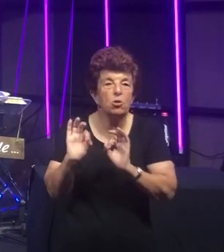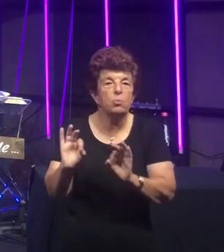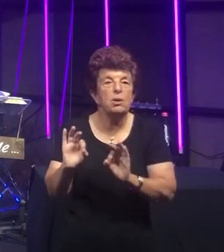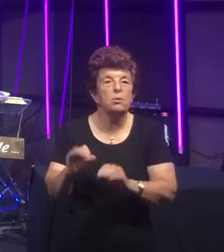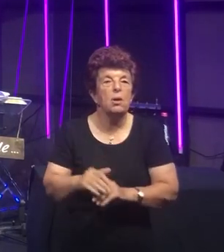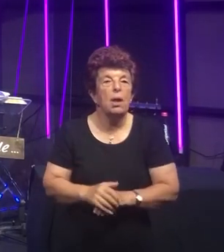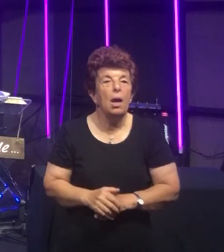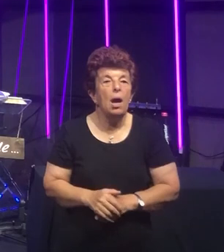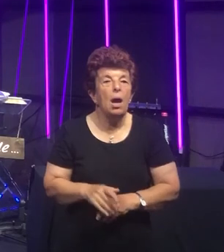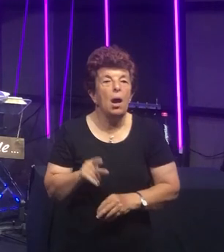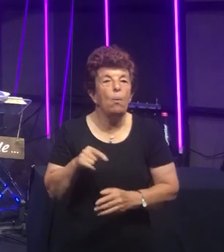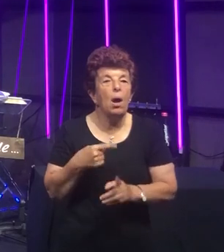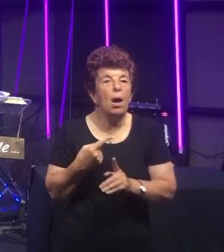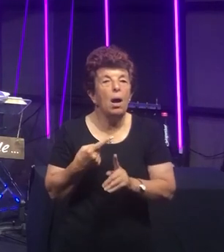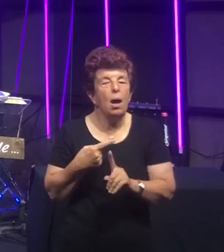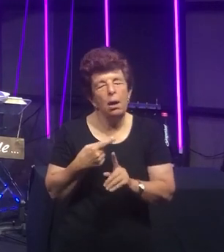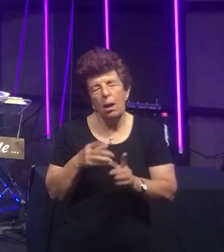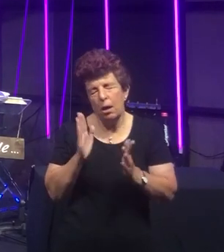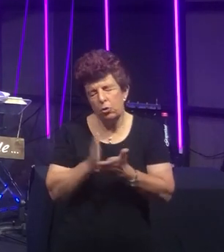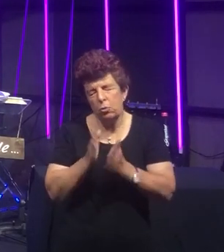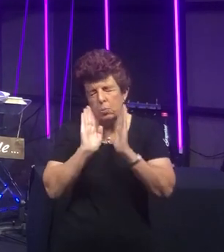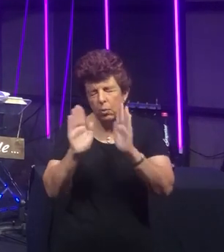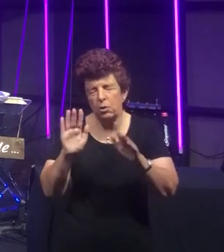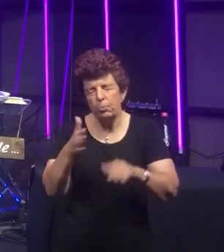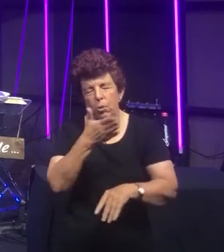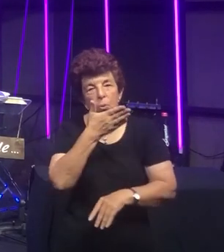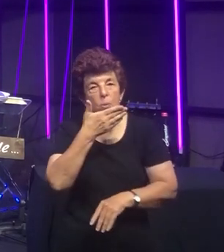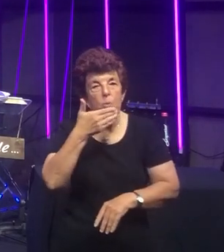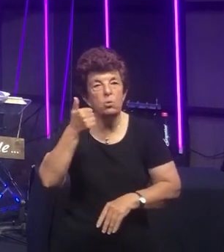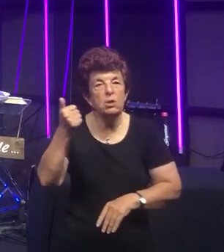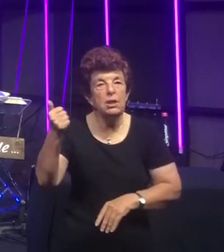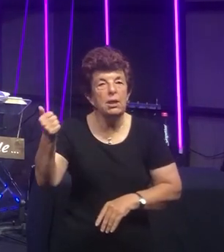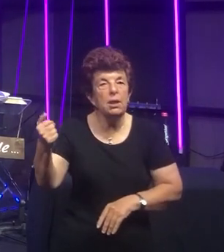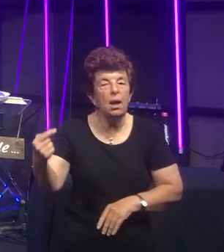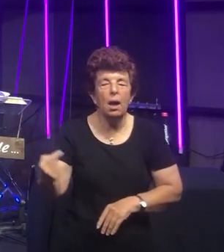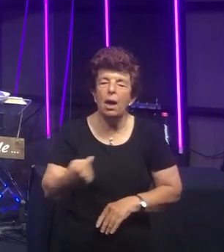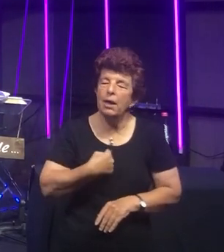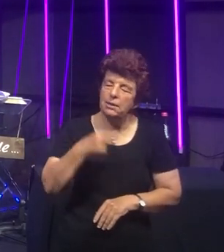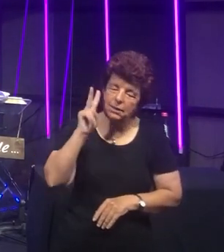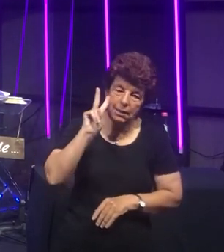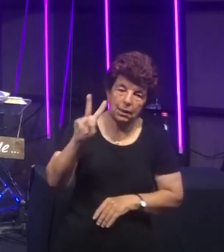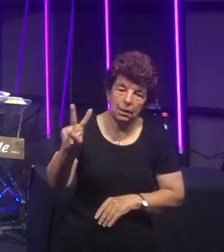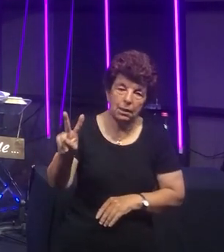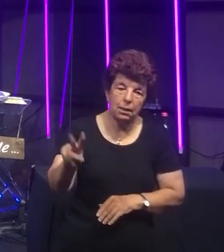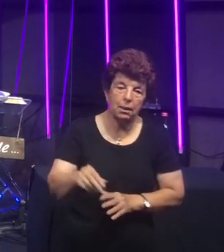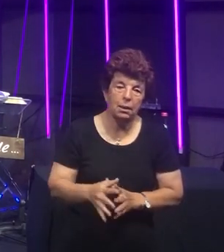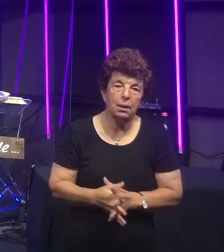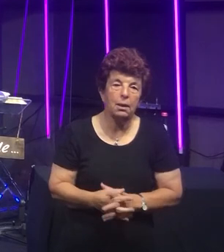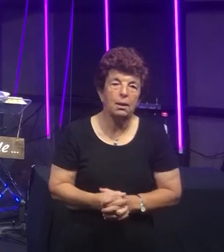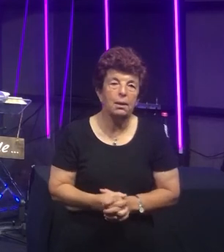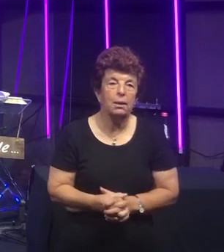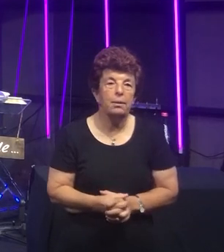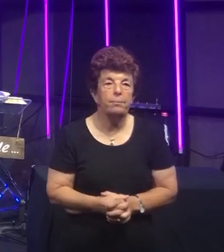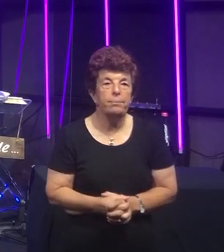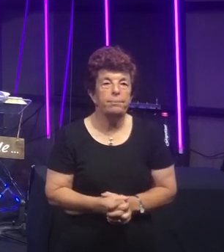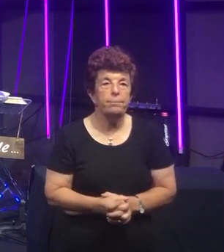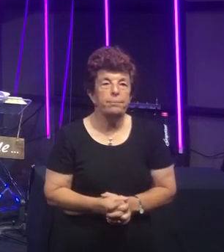A wondrous beauty I see